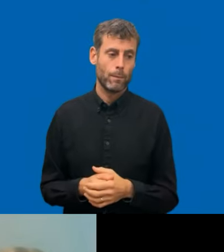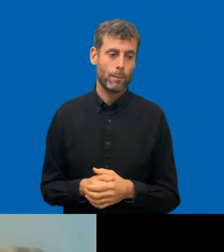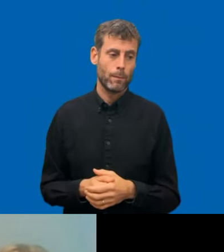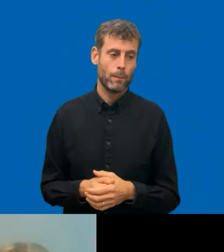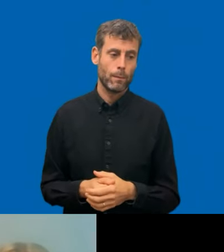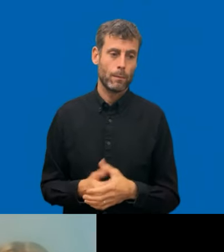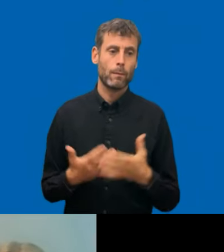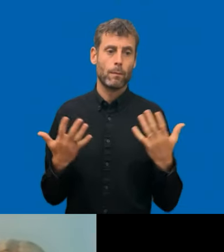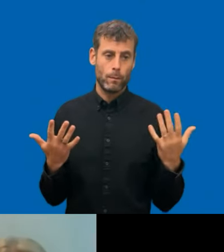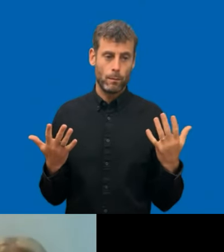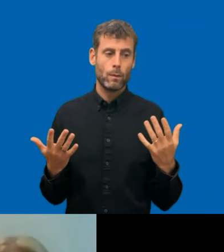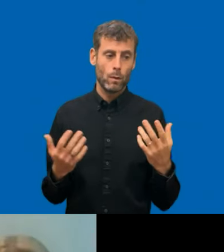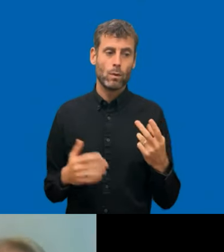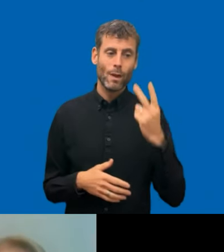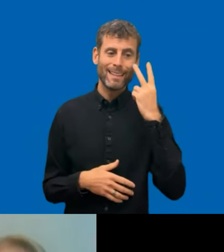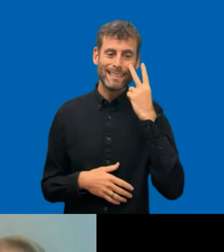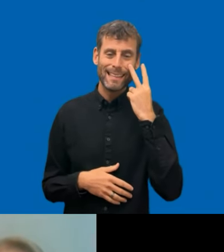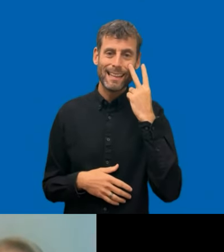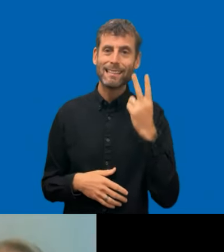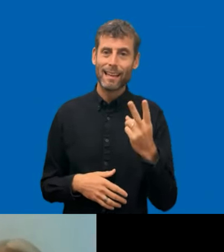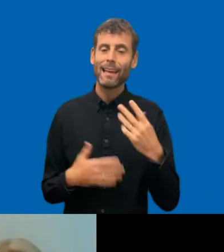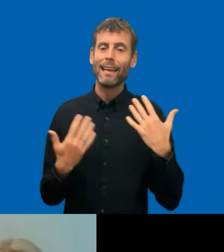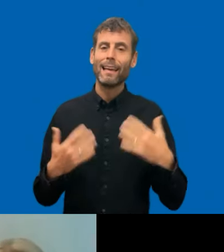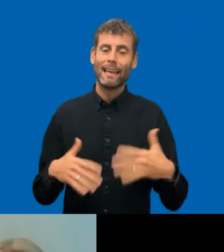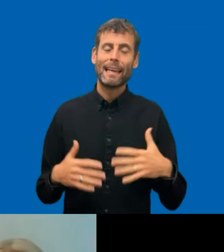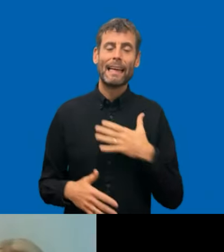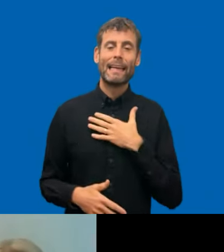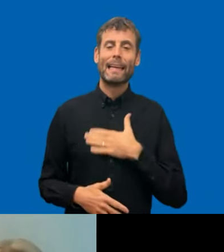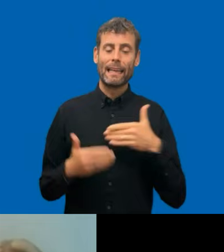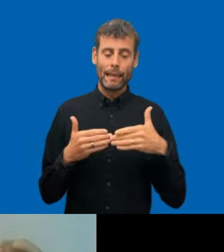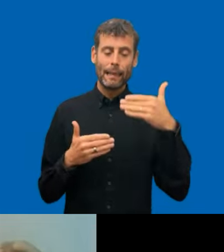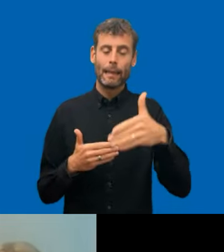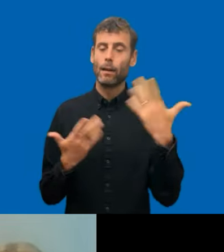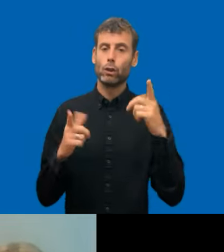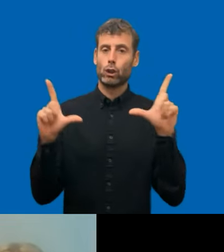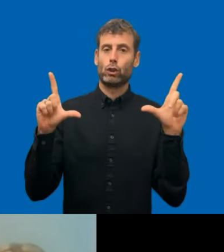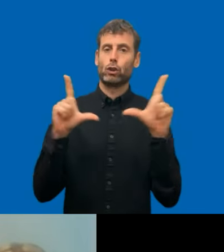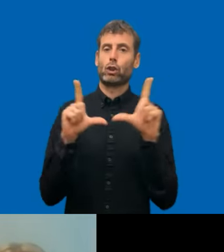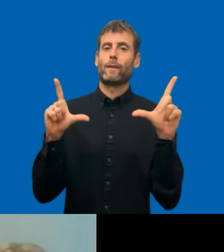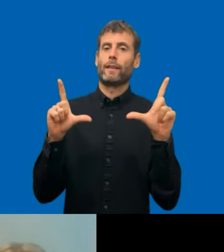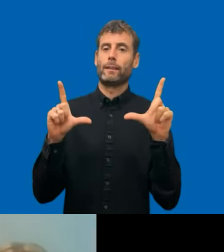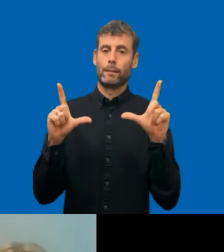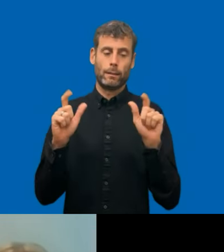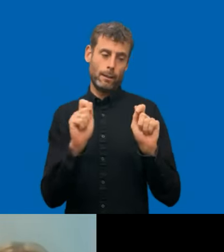of professionalization of the accessibility profession. So I think that this really is